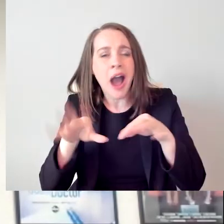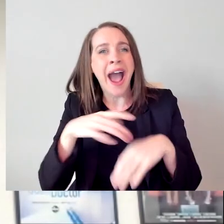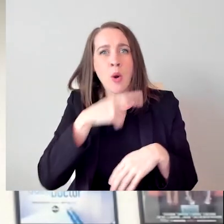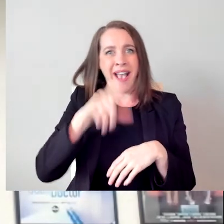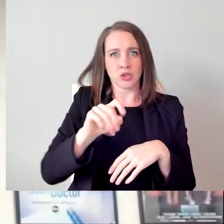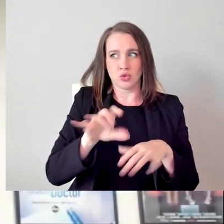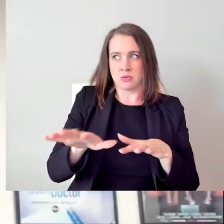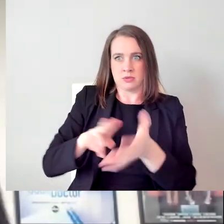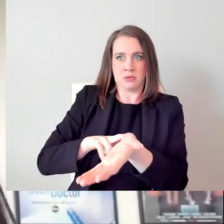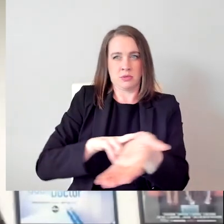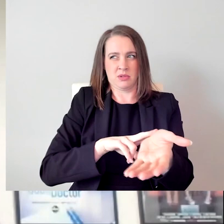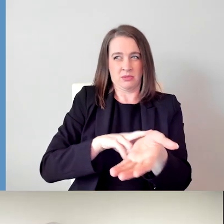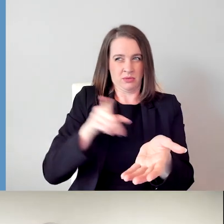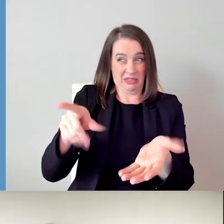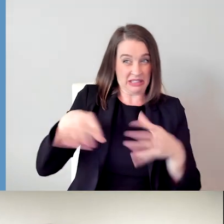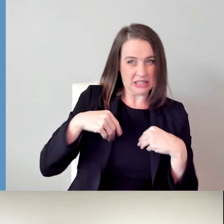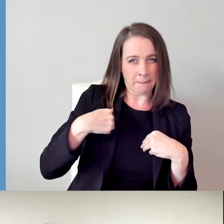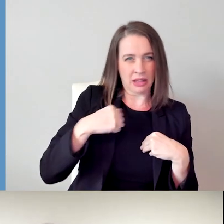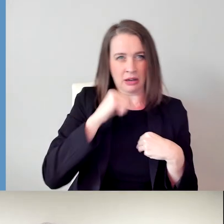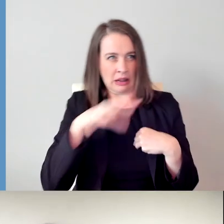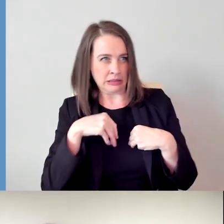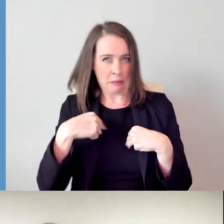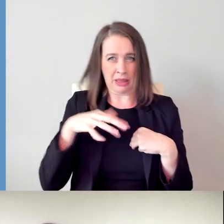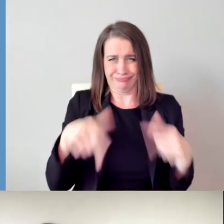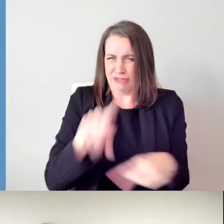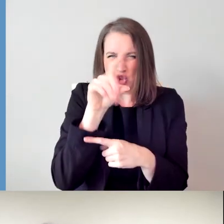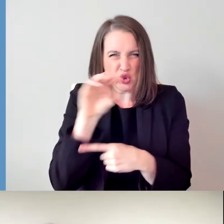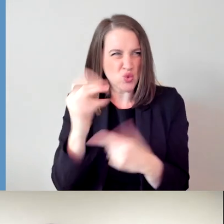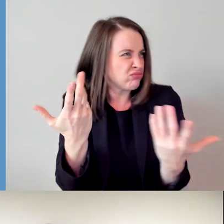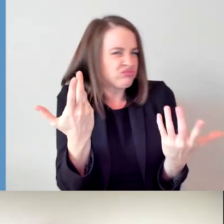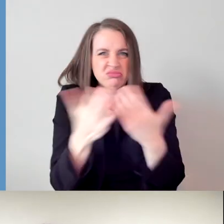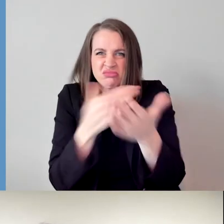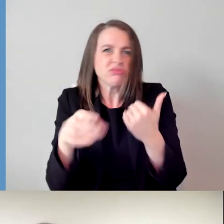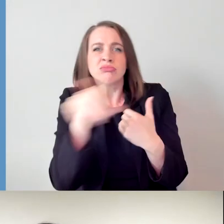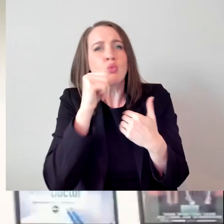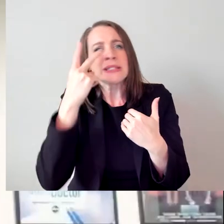like, oh, how do people in the Zoom call feel about-- Right. my wheelchair because when I show up like this,